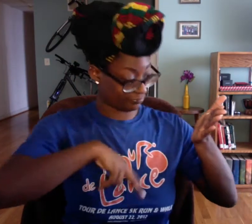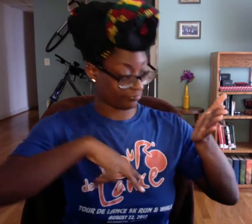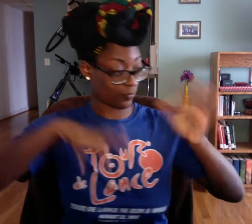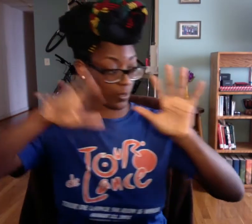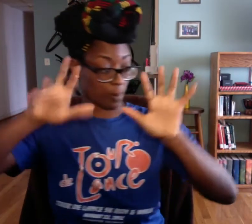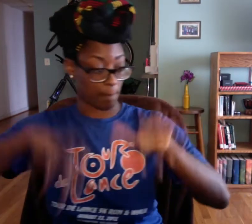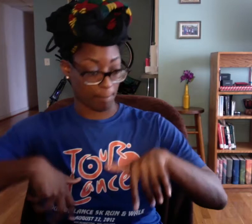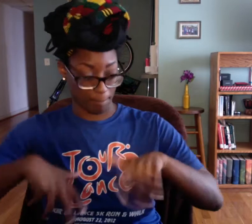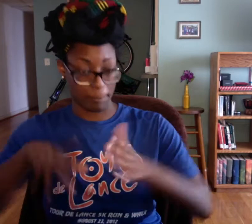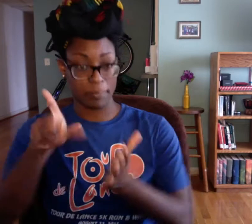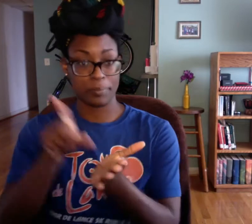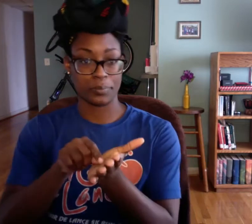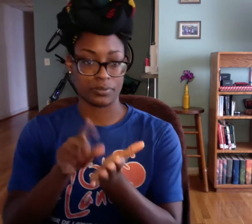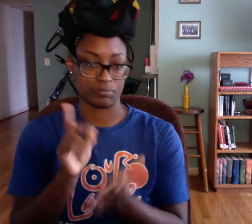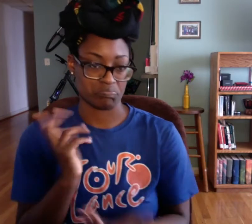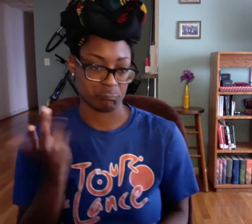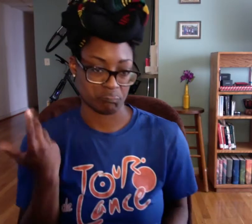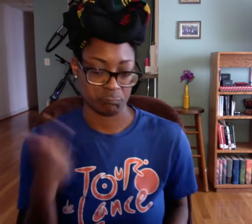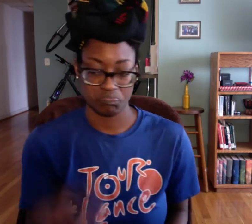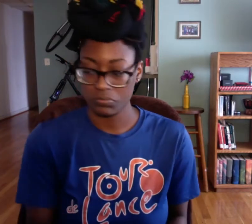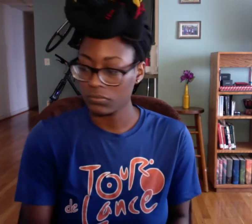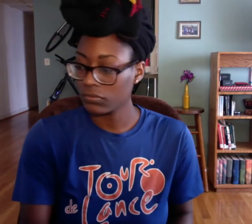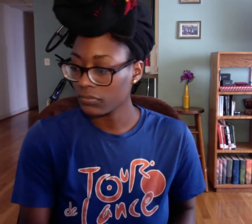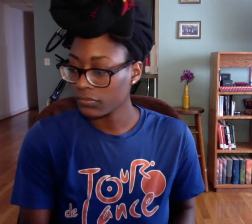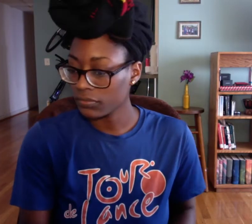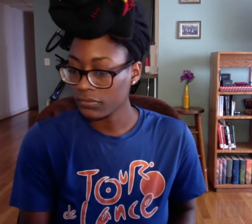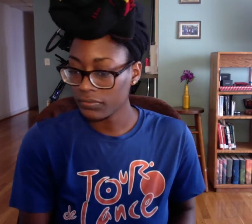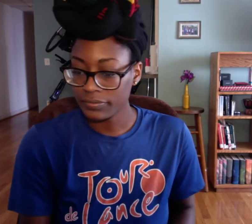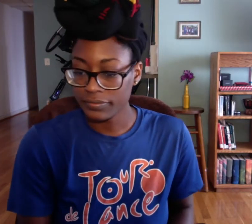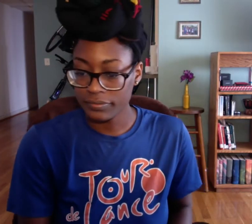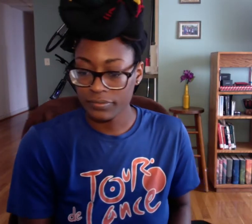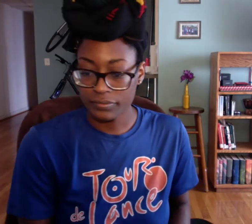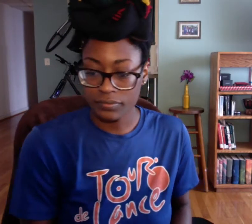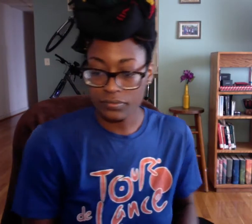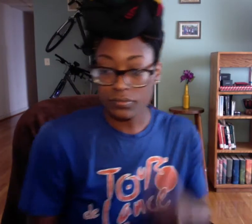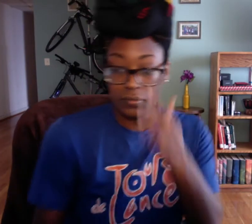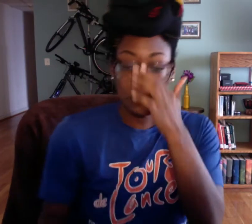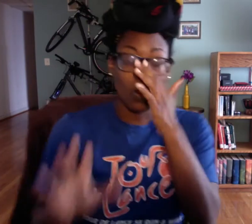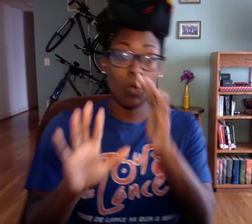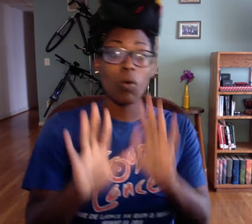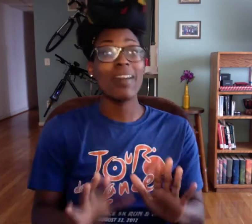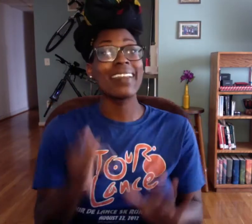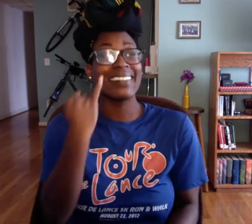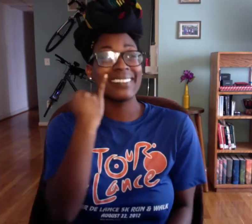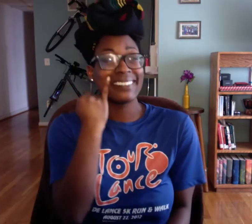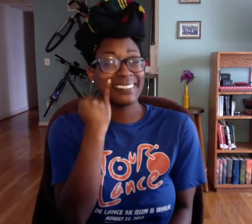For that I just wrote my notes and then I typed them and printed them out.